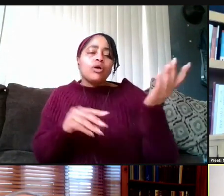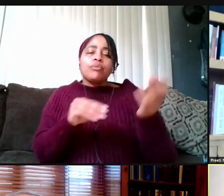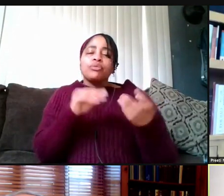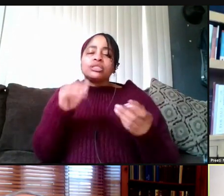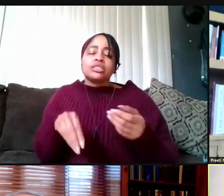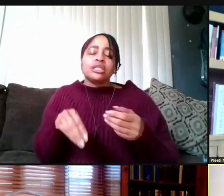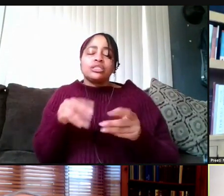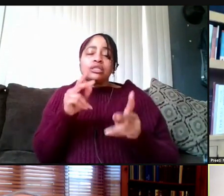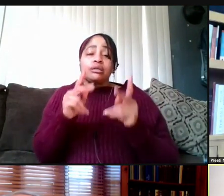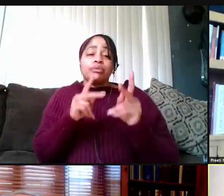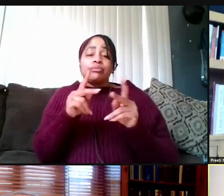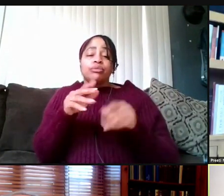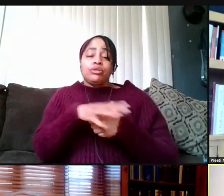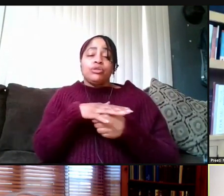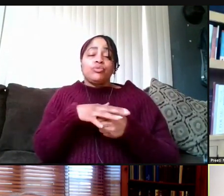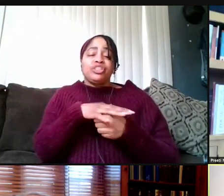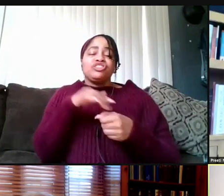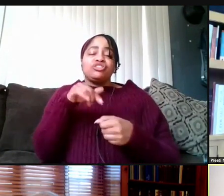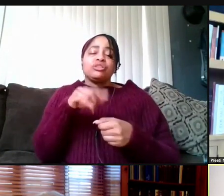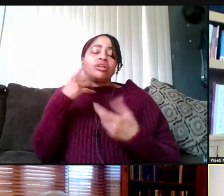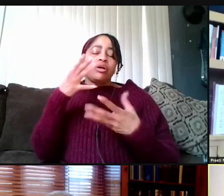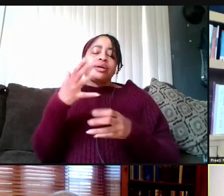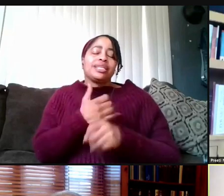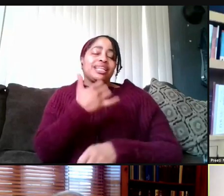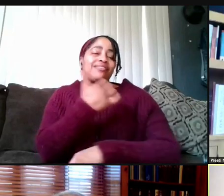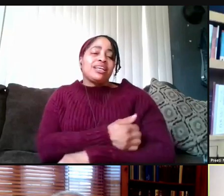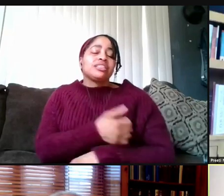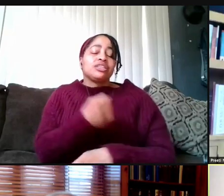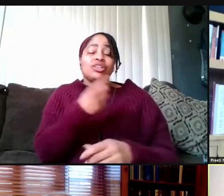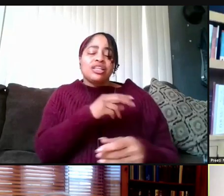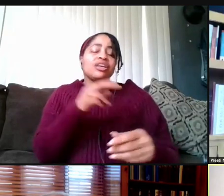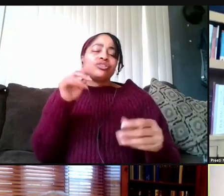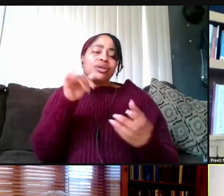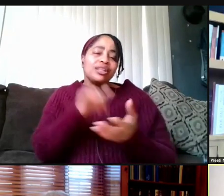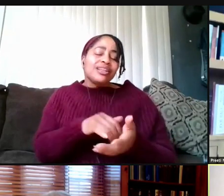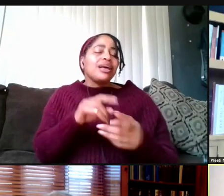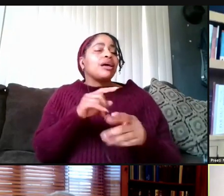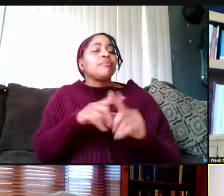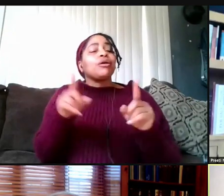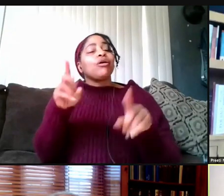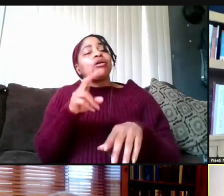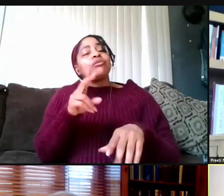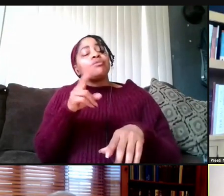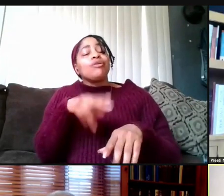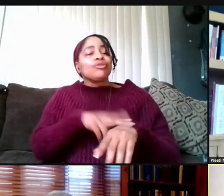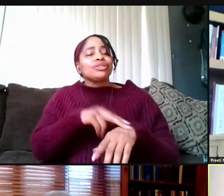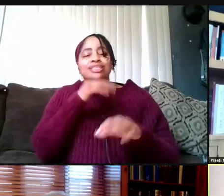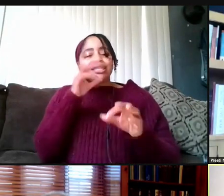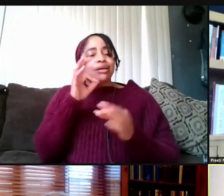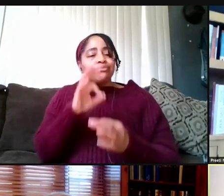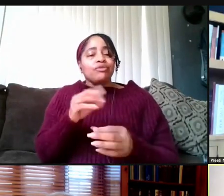in a region is vaccinated. So they're leveling that, but it's of course imperfect, and there's also the reality that people are moving